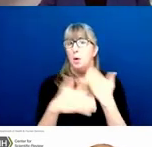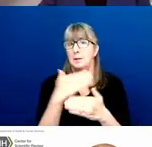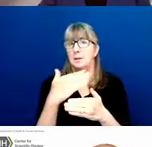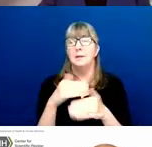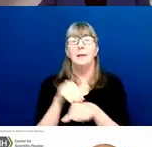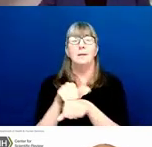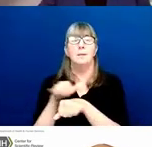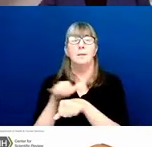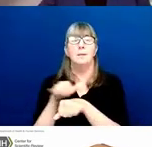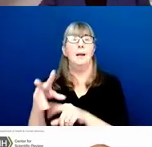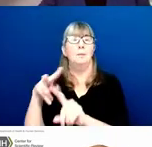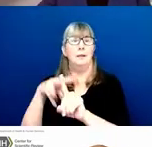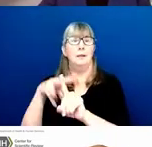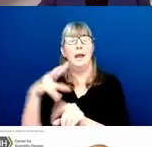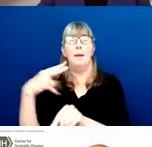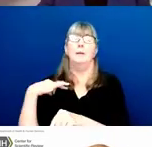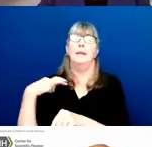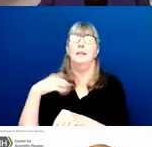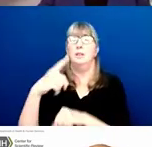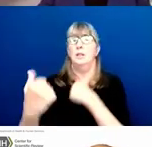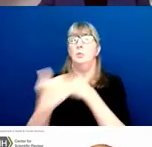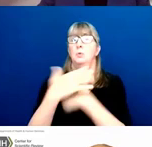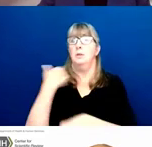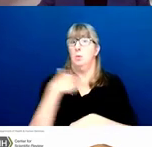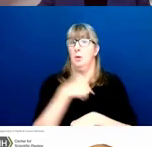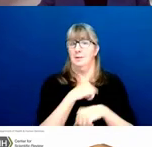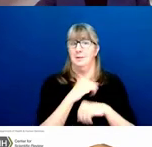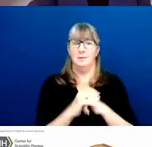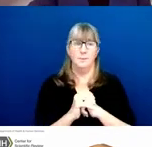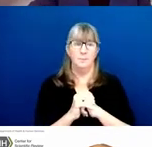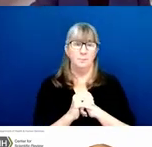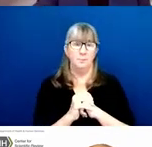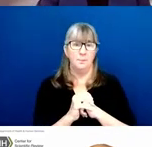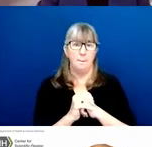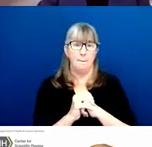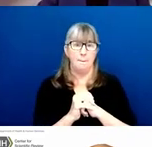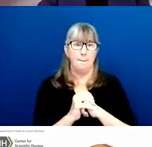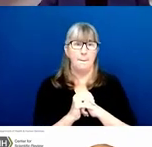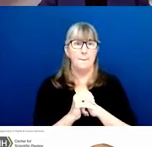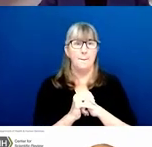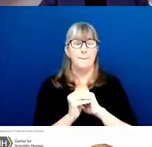Next slide please, Dr. Timmerman. Thank you.